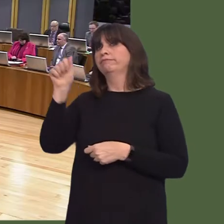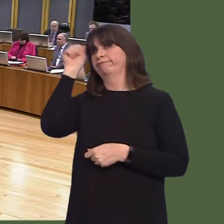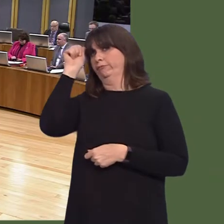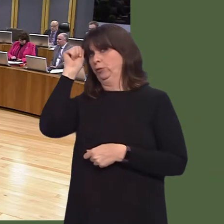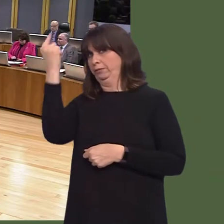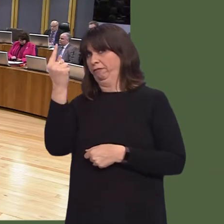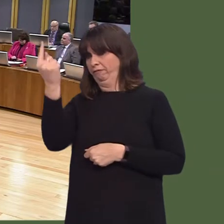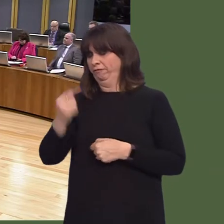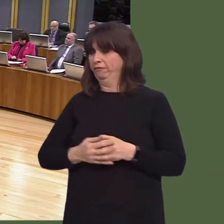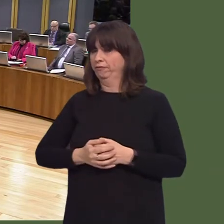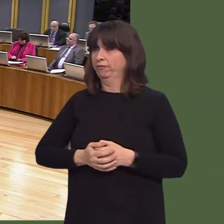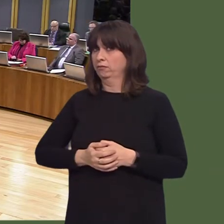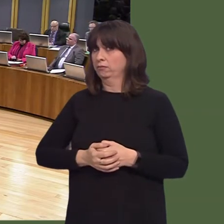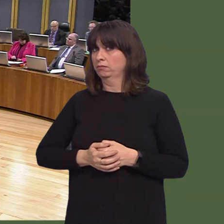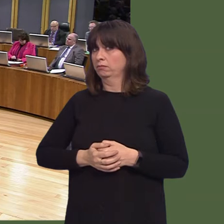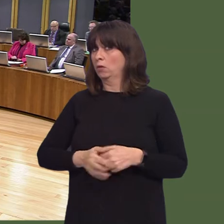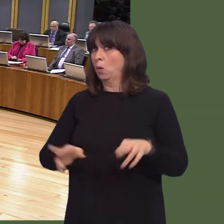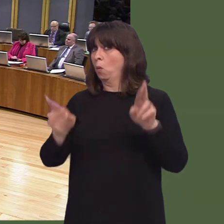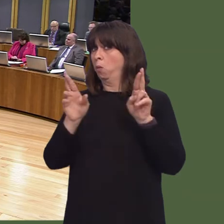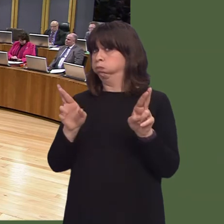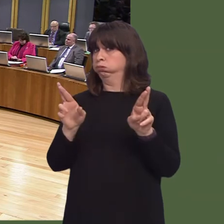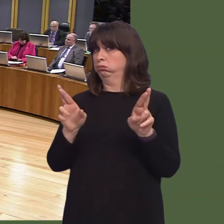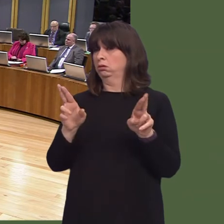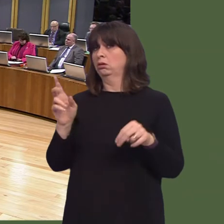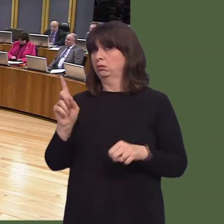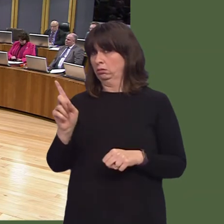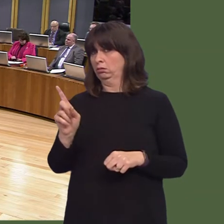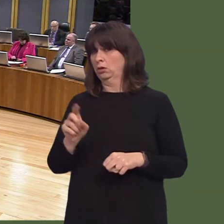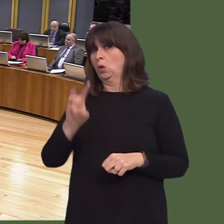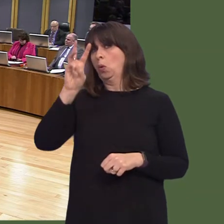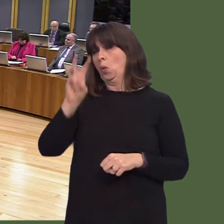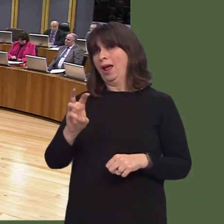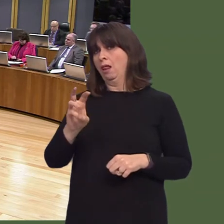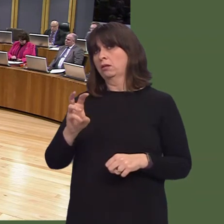Is it possible to create a national network of credit unions that could be successful